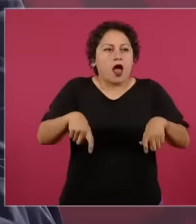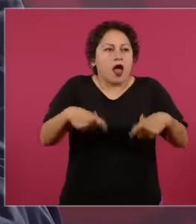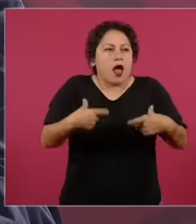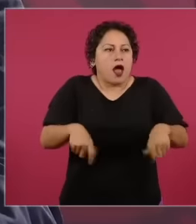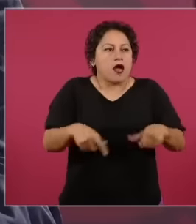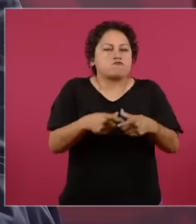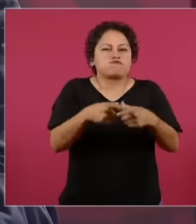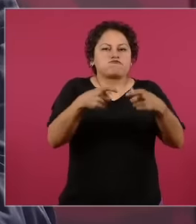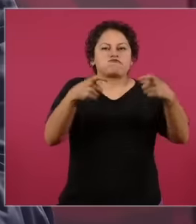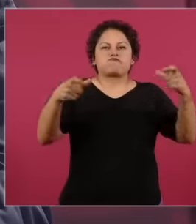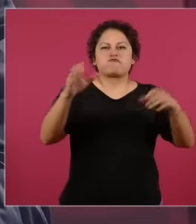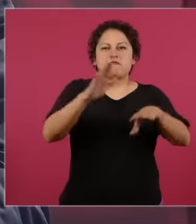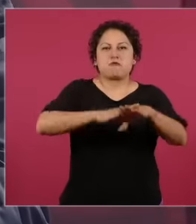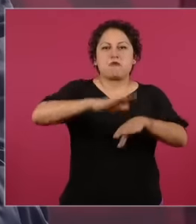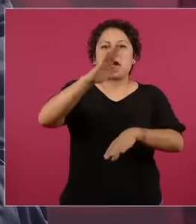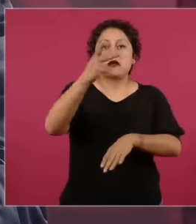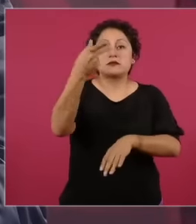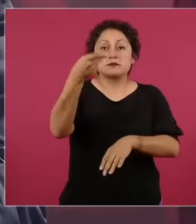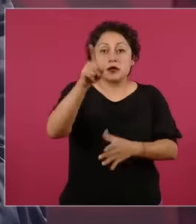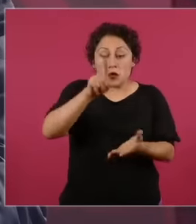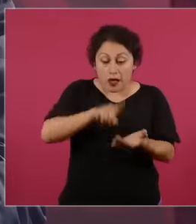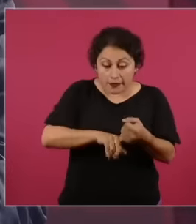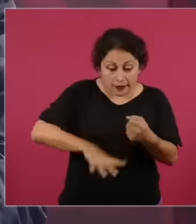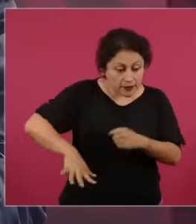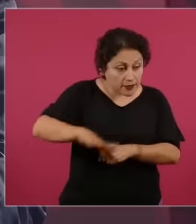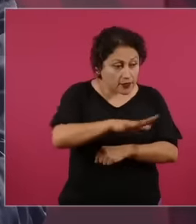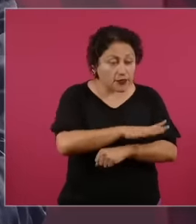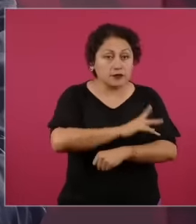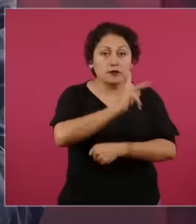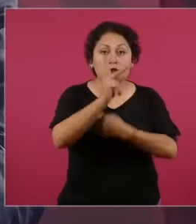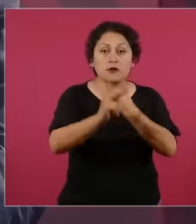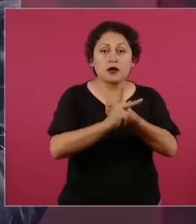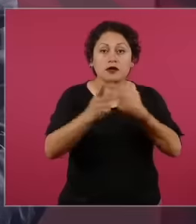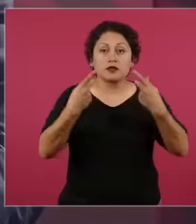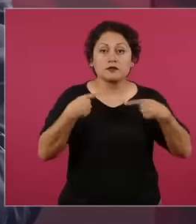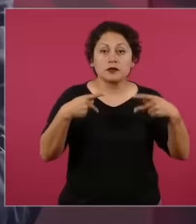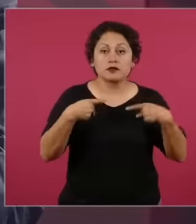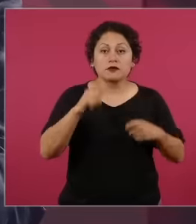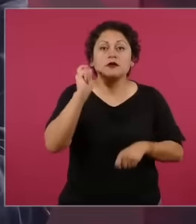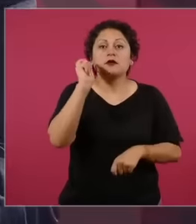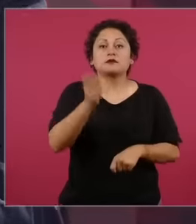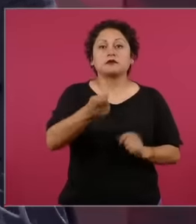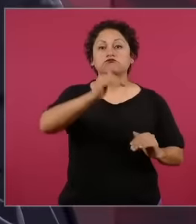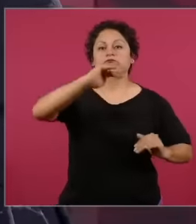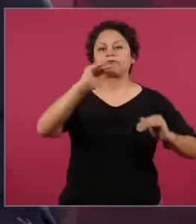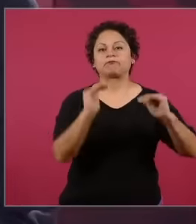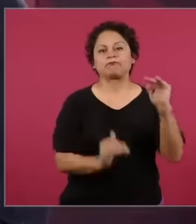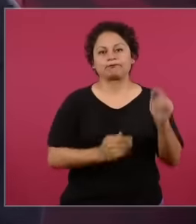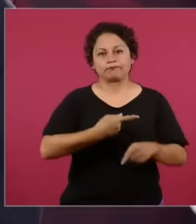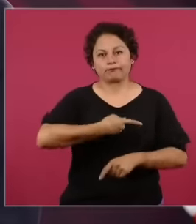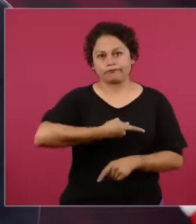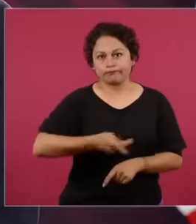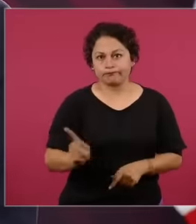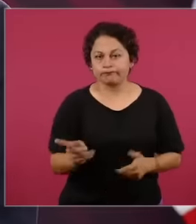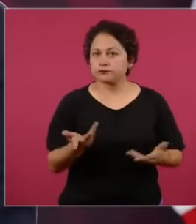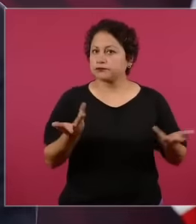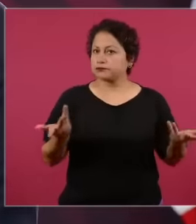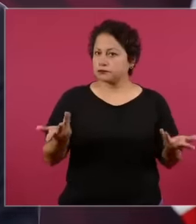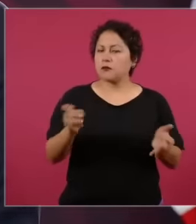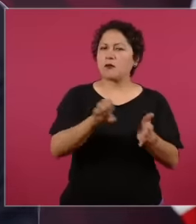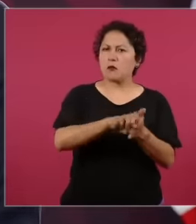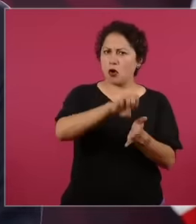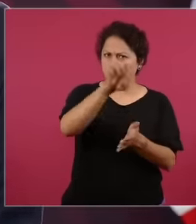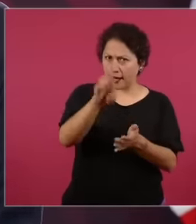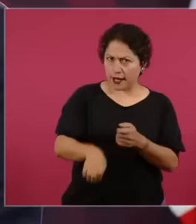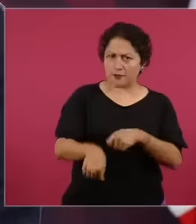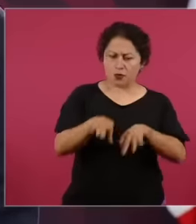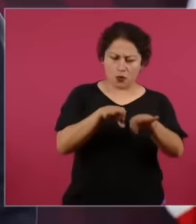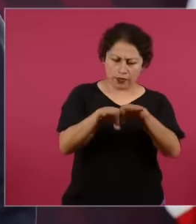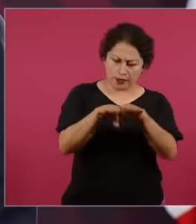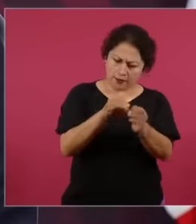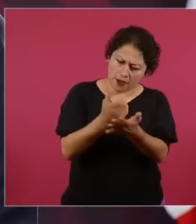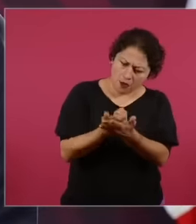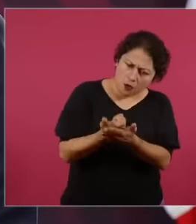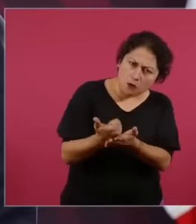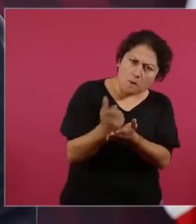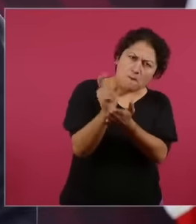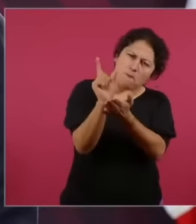people the minimum wage was reduced in real terms as never before